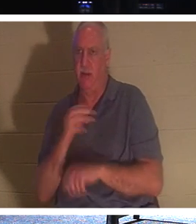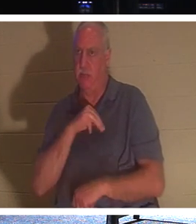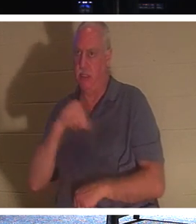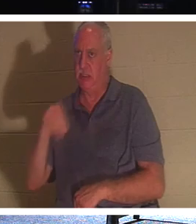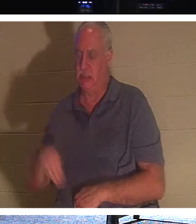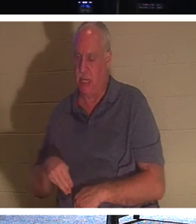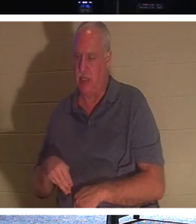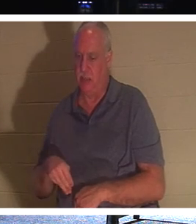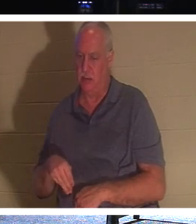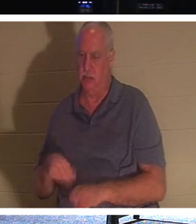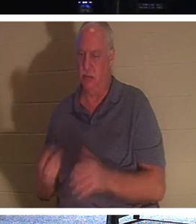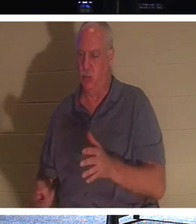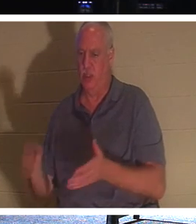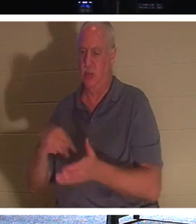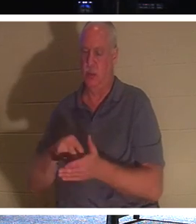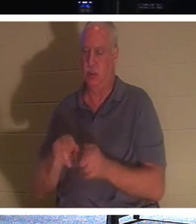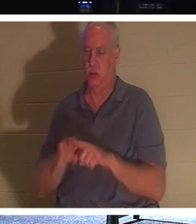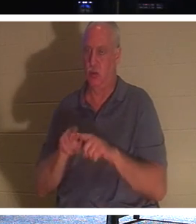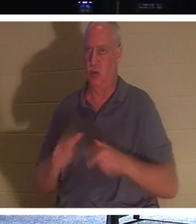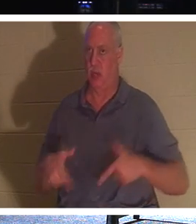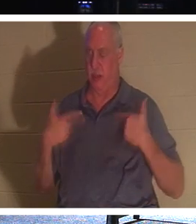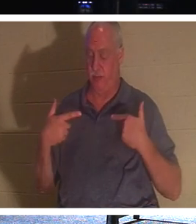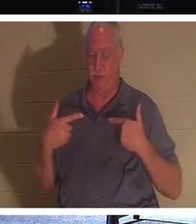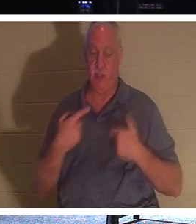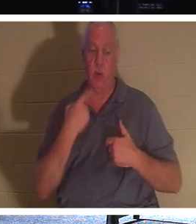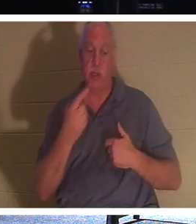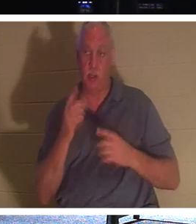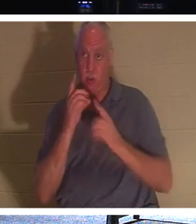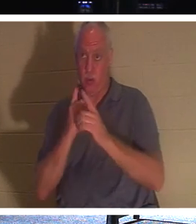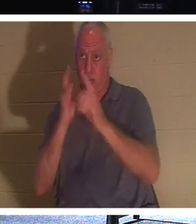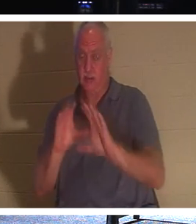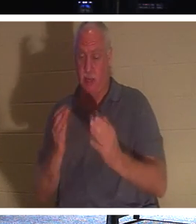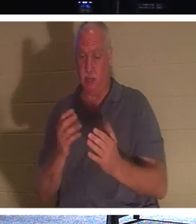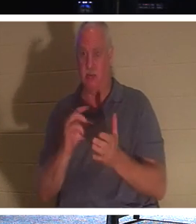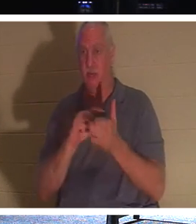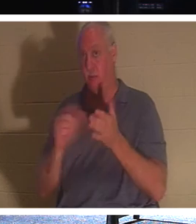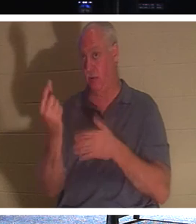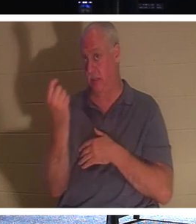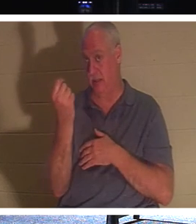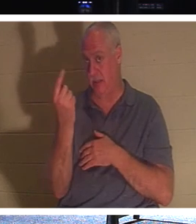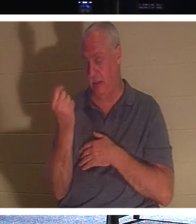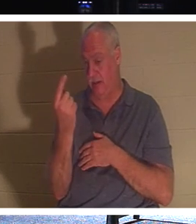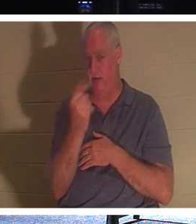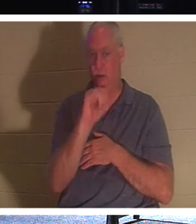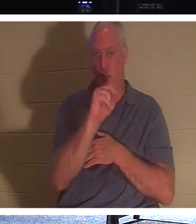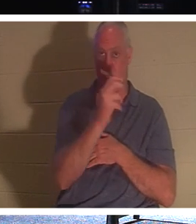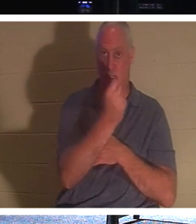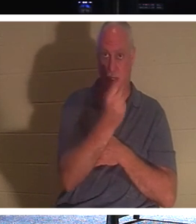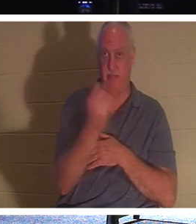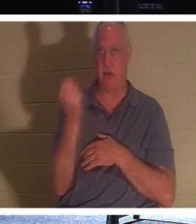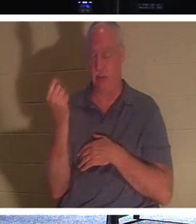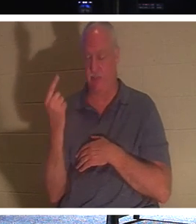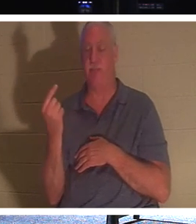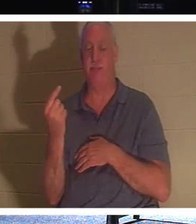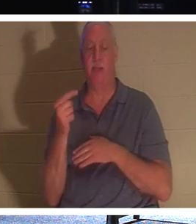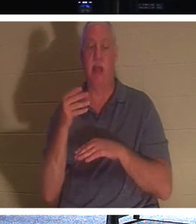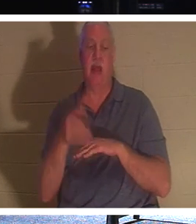and the life. So when He told His disciples, verse 11 of John 11: "After He had said this, He went on